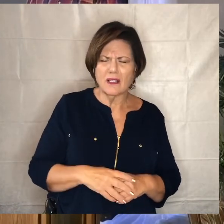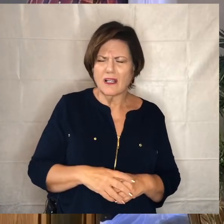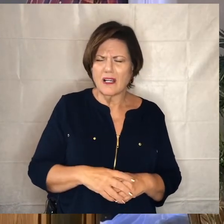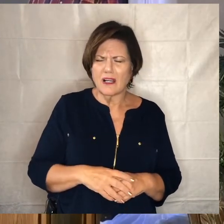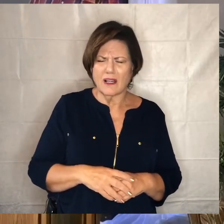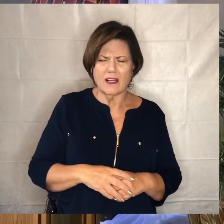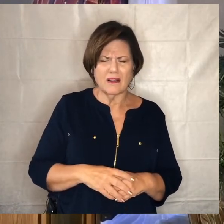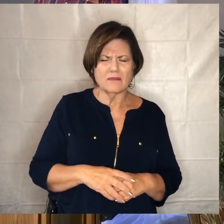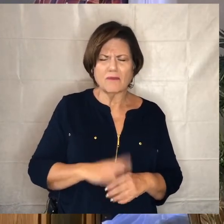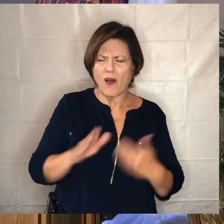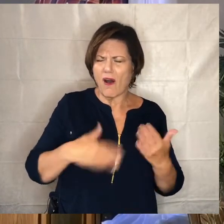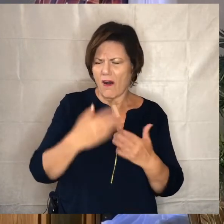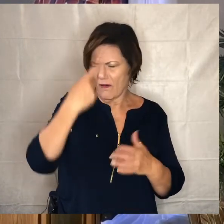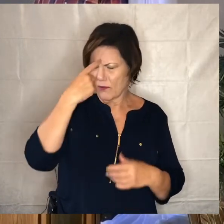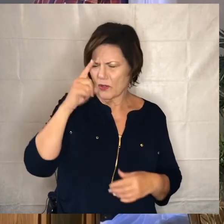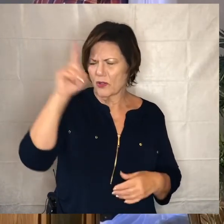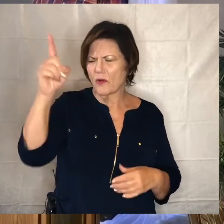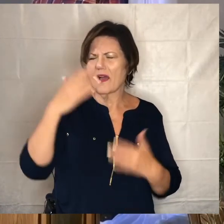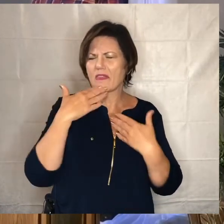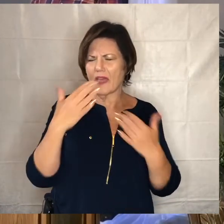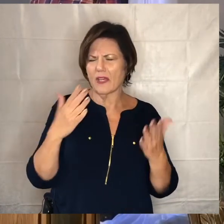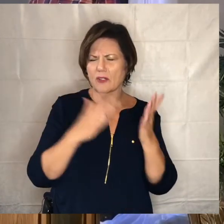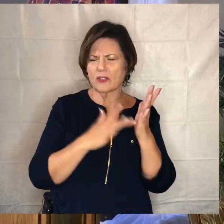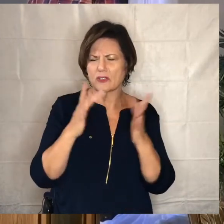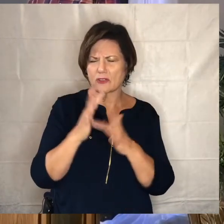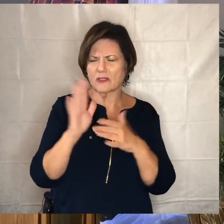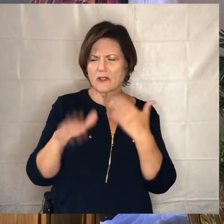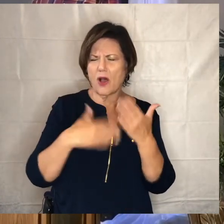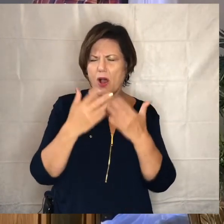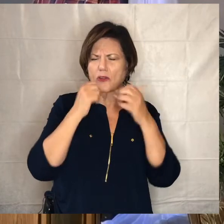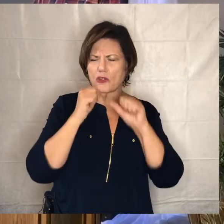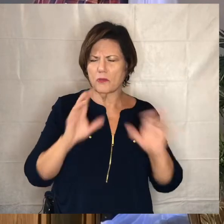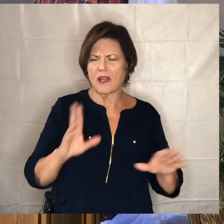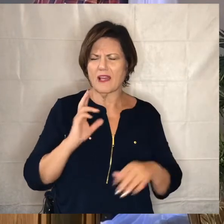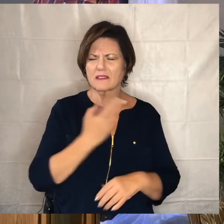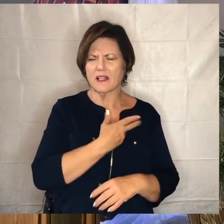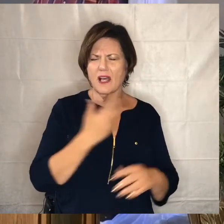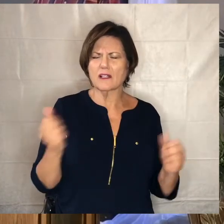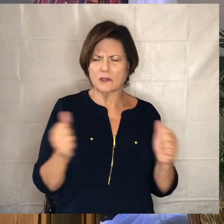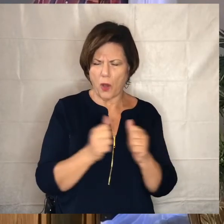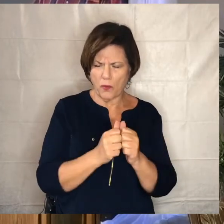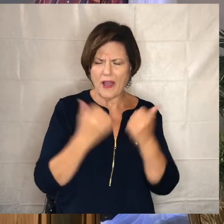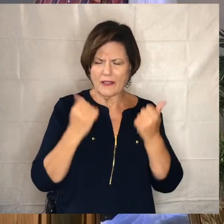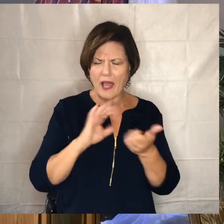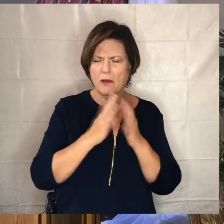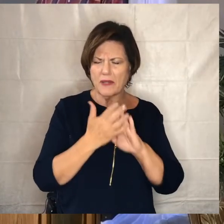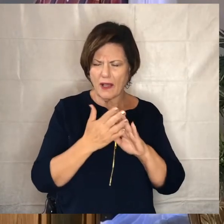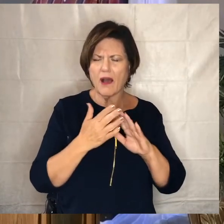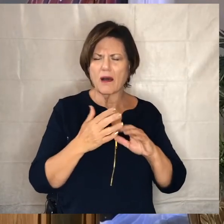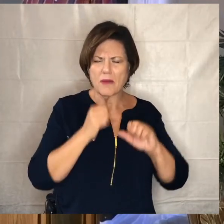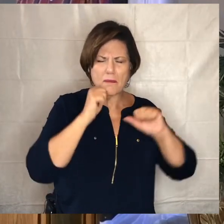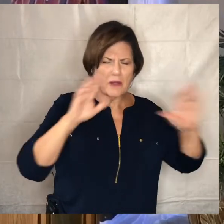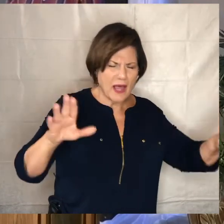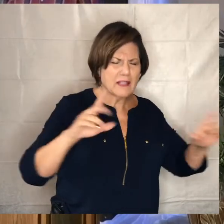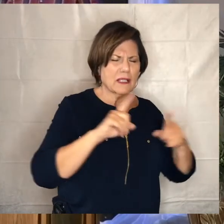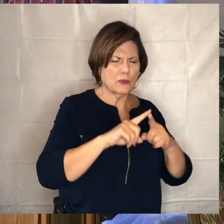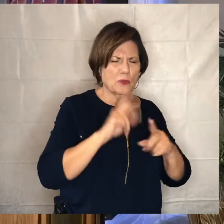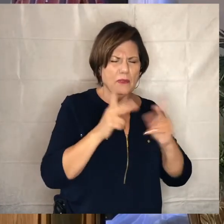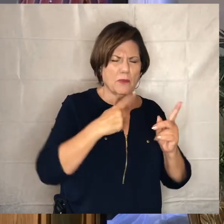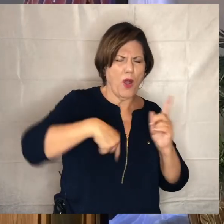thank you jesus for all you have blessed us with now let us be a blessing to those who are around us